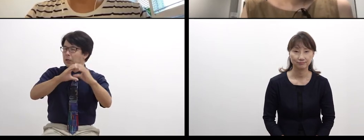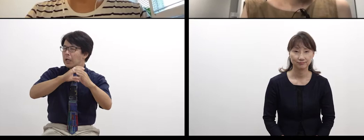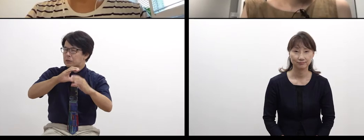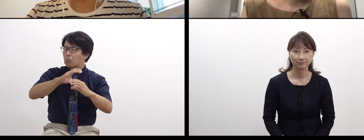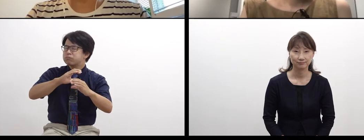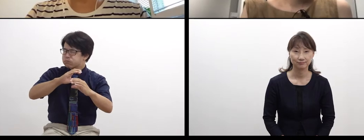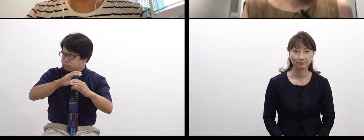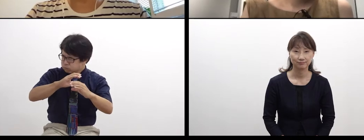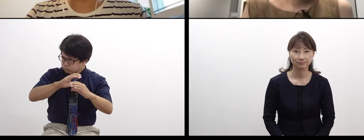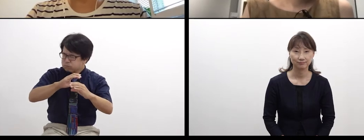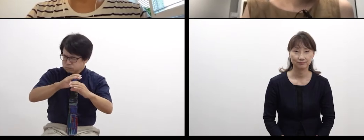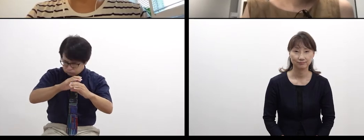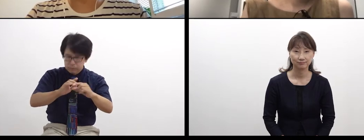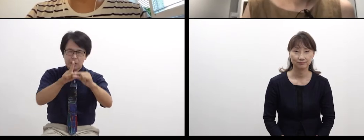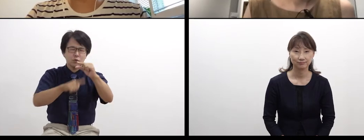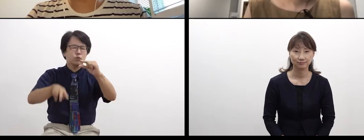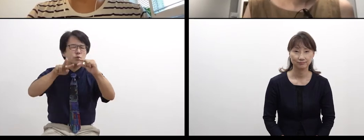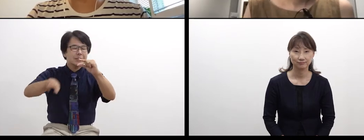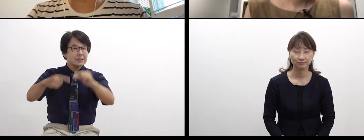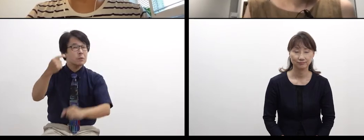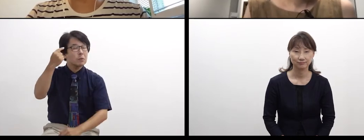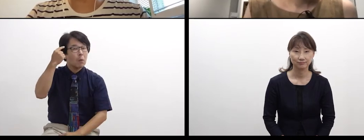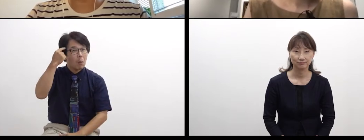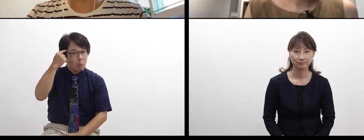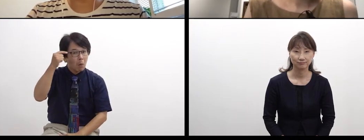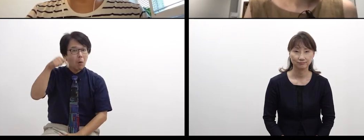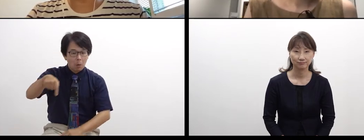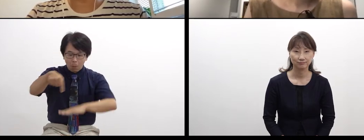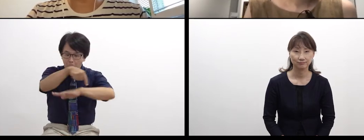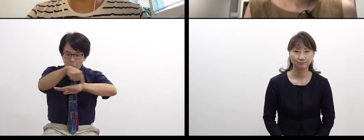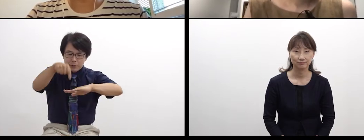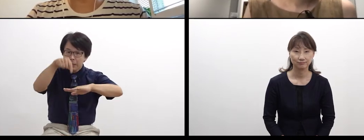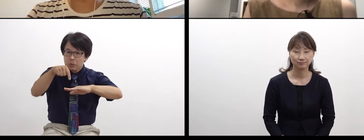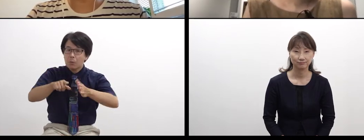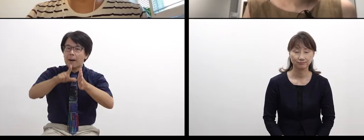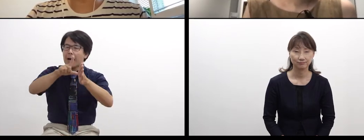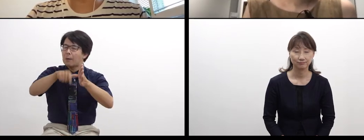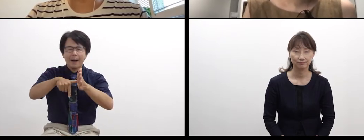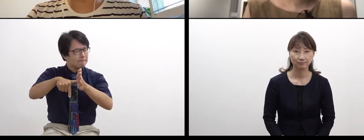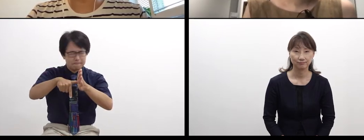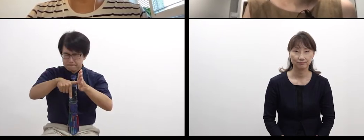This project aims for artists and people with different social backgrounds